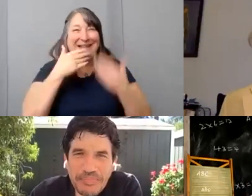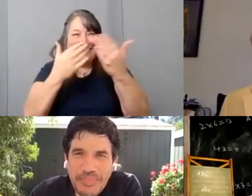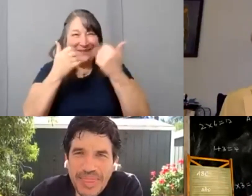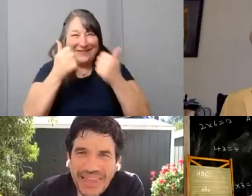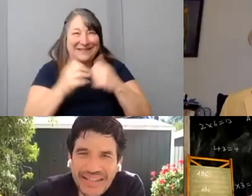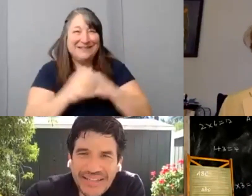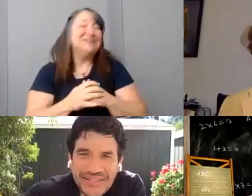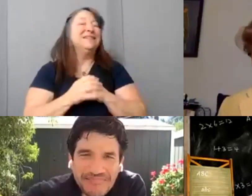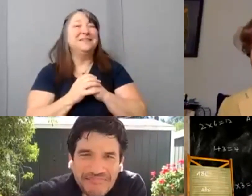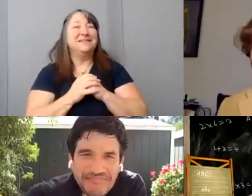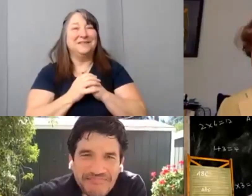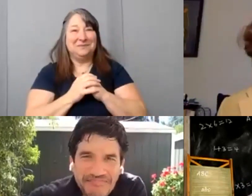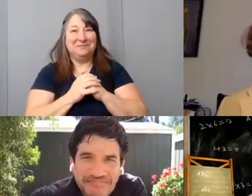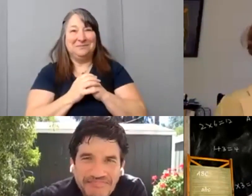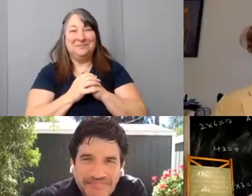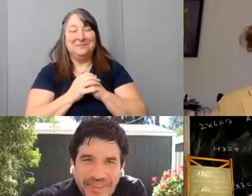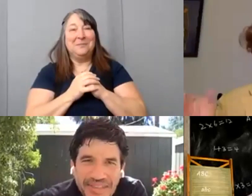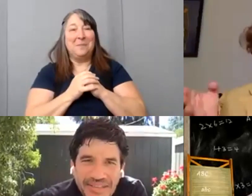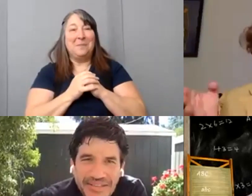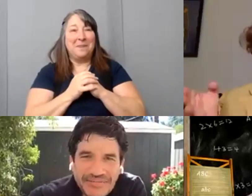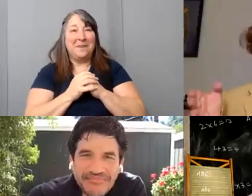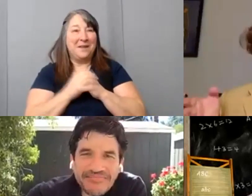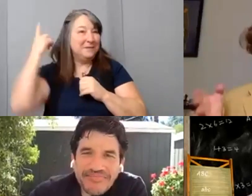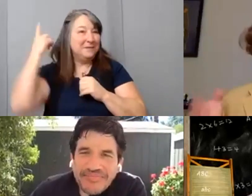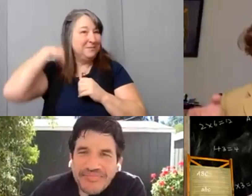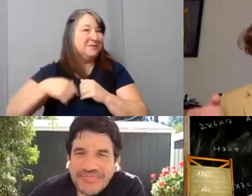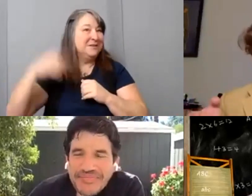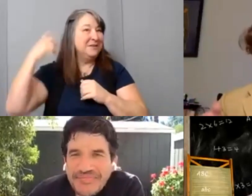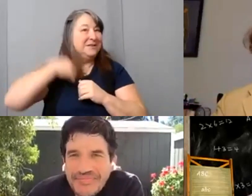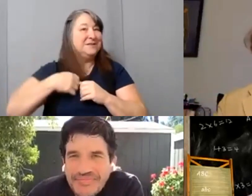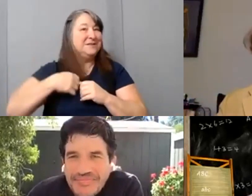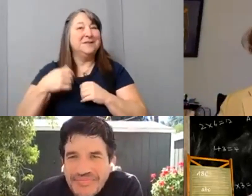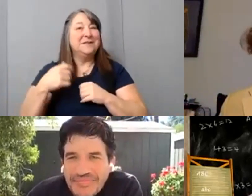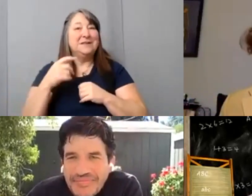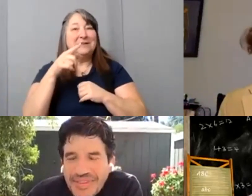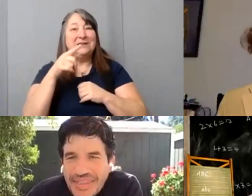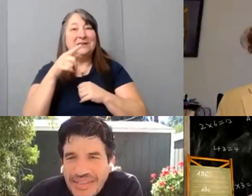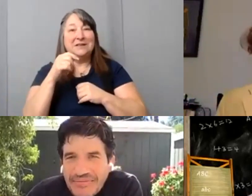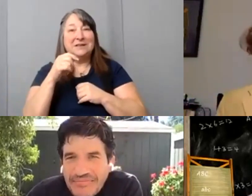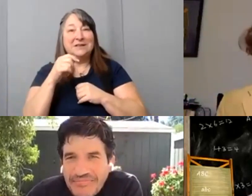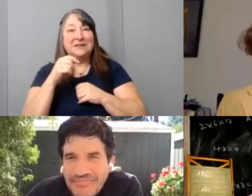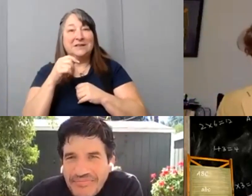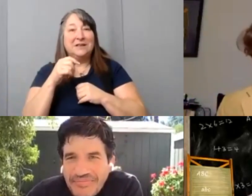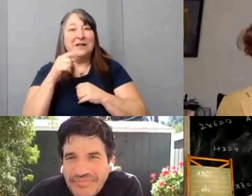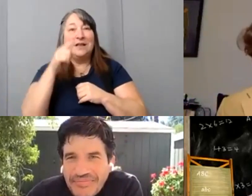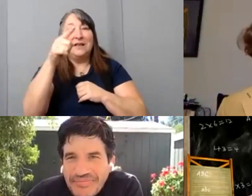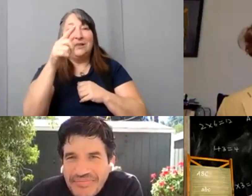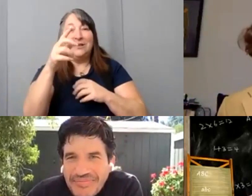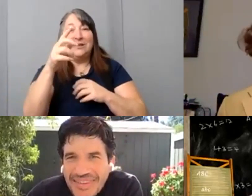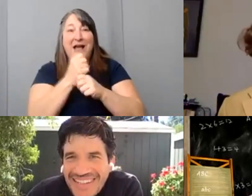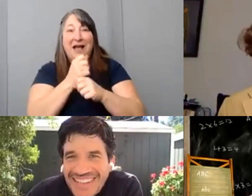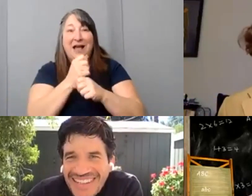[Nic] So so guys you know you finished [Danny] uh you finished your breakfast of like 12 donuts this morning? Did you finish that?